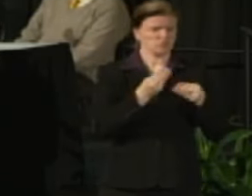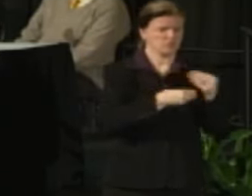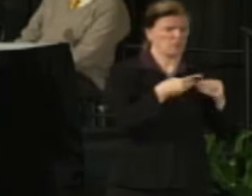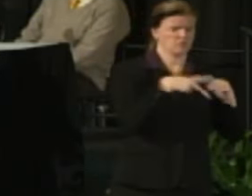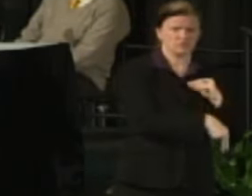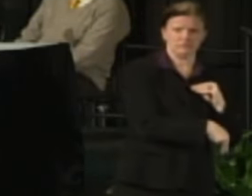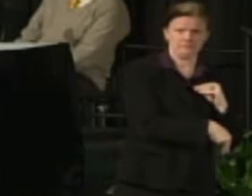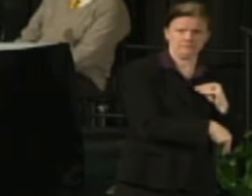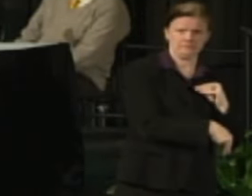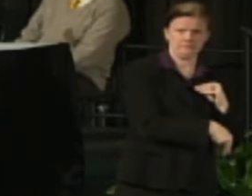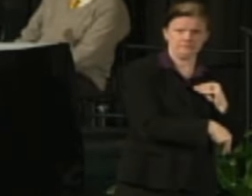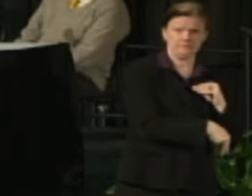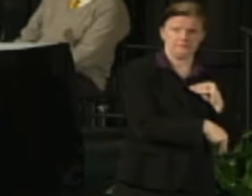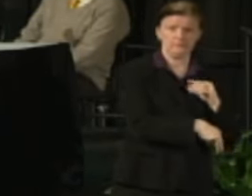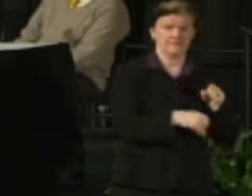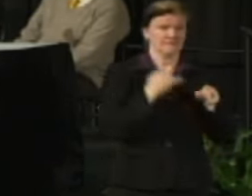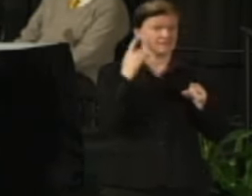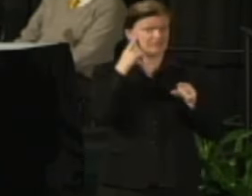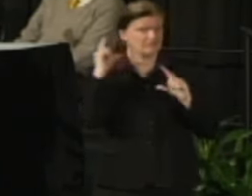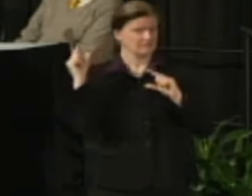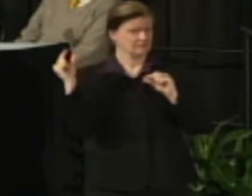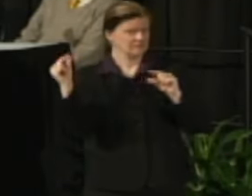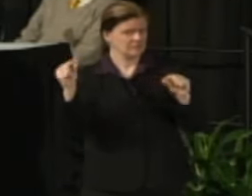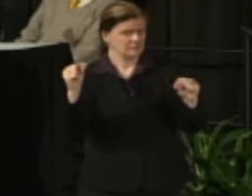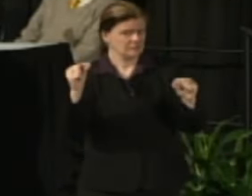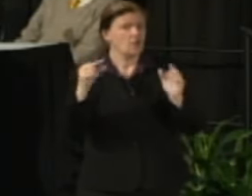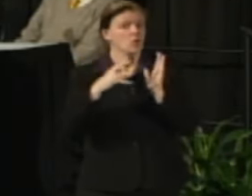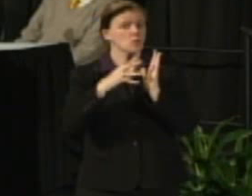In case any of you haven't heard there is a student debt crisis out there.